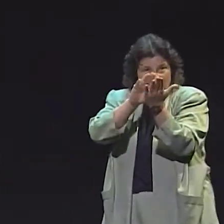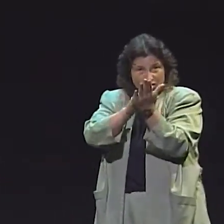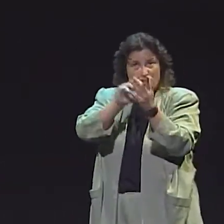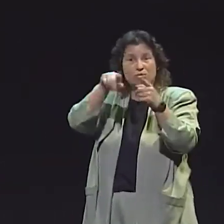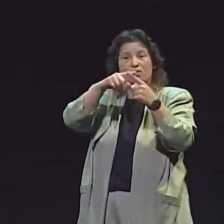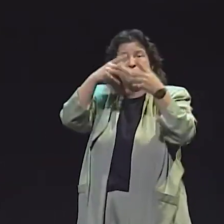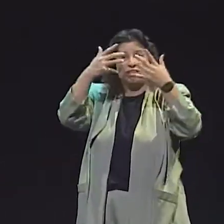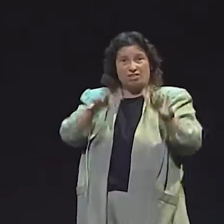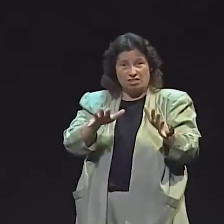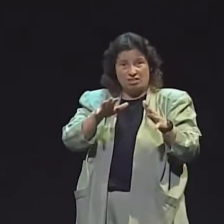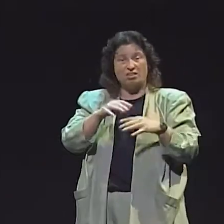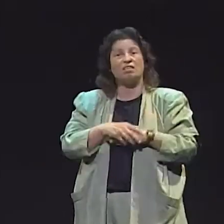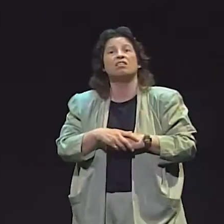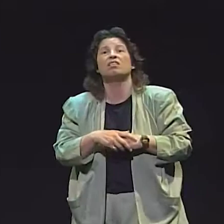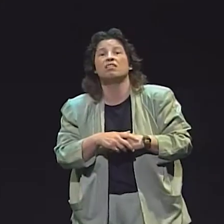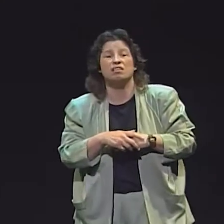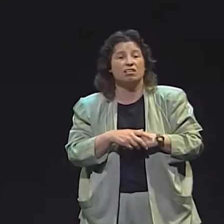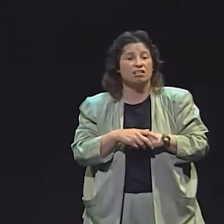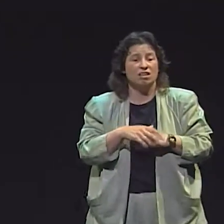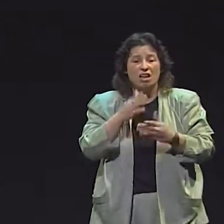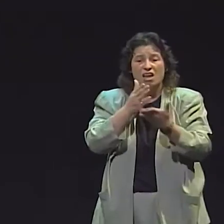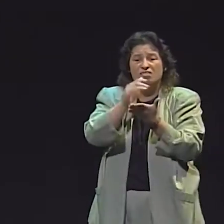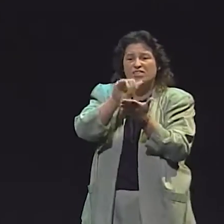FOLLOWING THE SYSTEM THAT CURRICULUM USES.